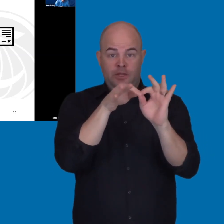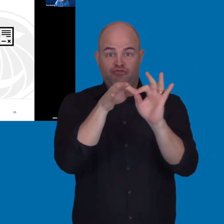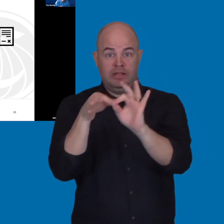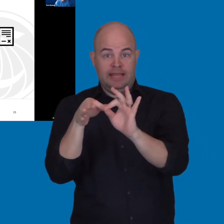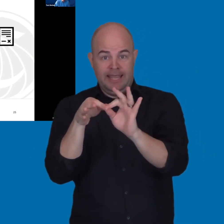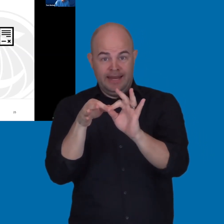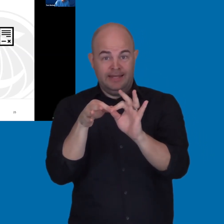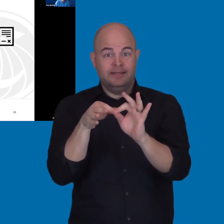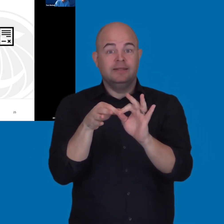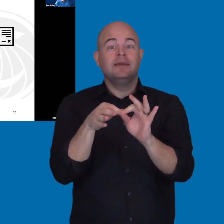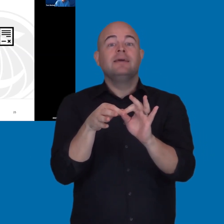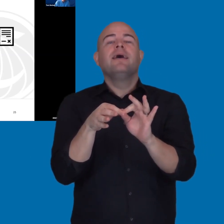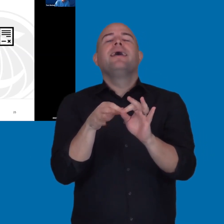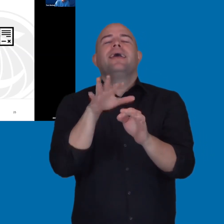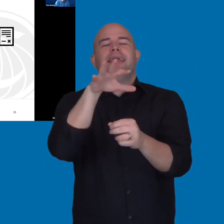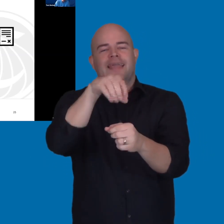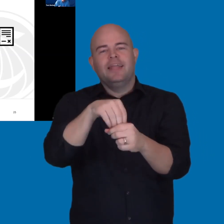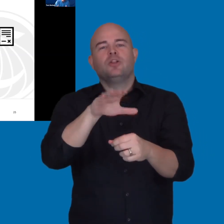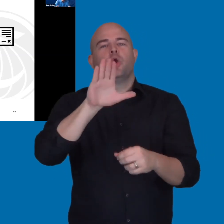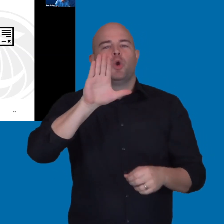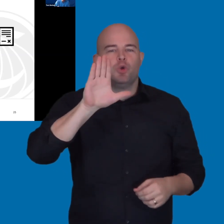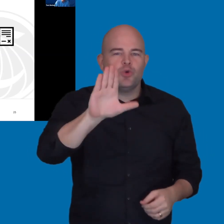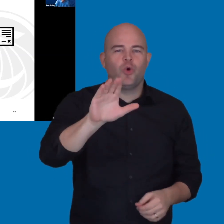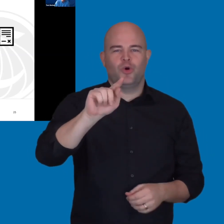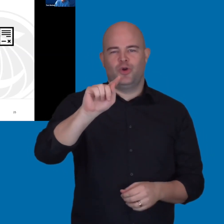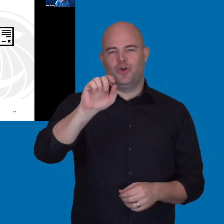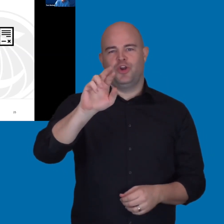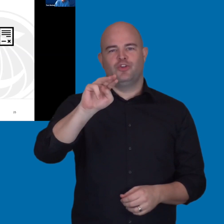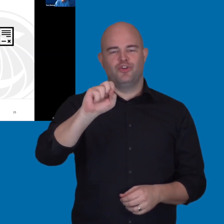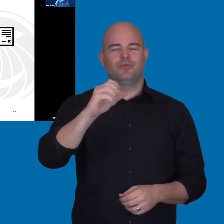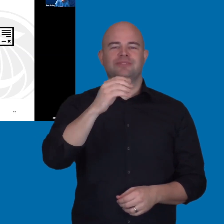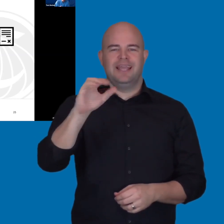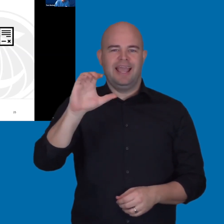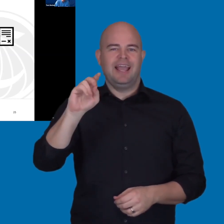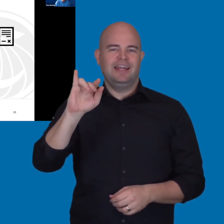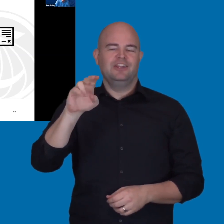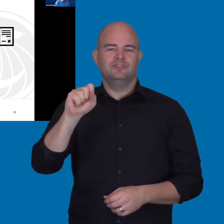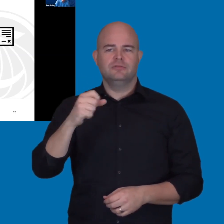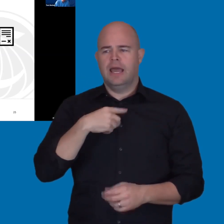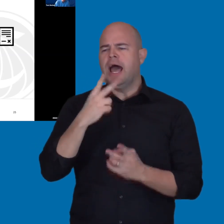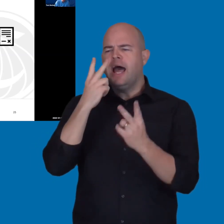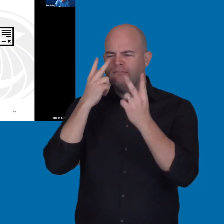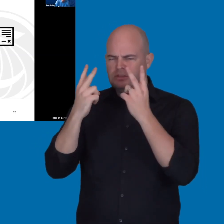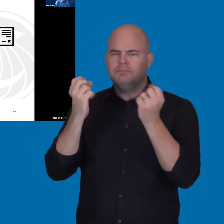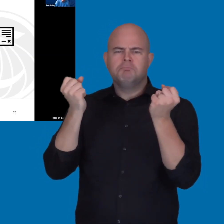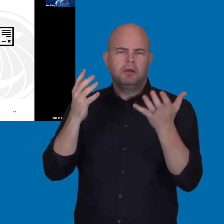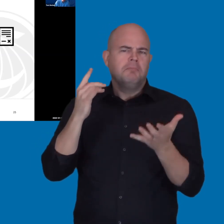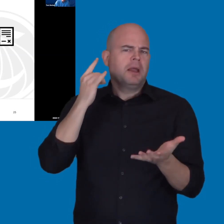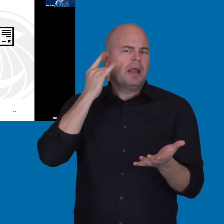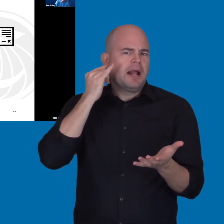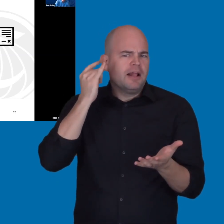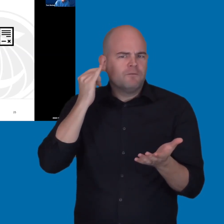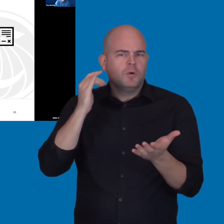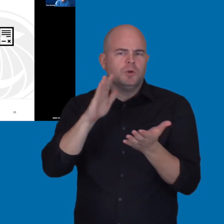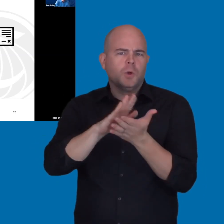in your general terms and conditions. I've looked at a number of the California Community Colleges. And they already have that, which is great.